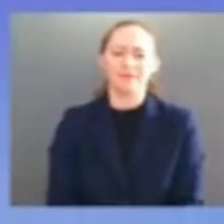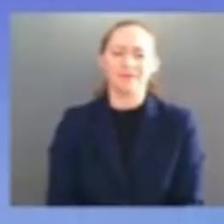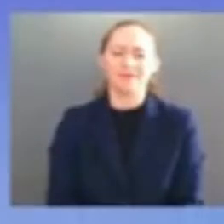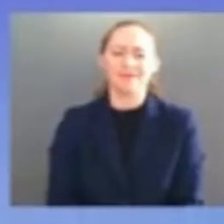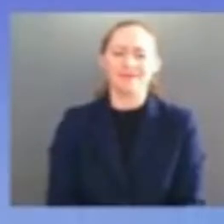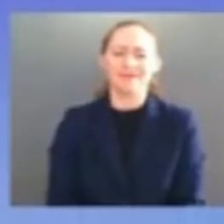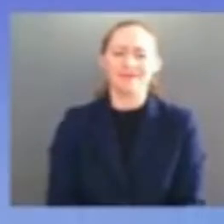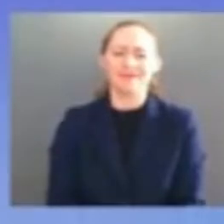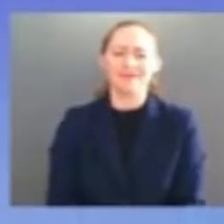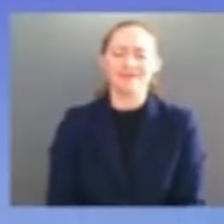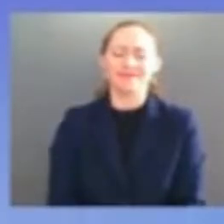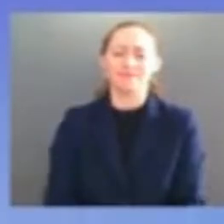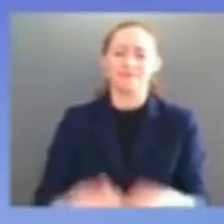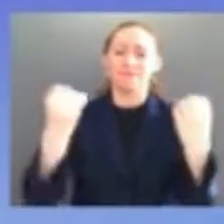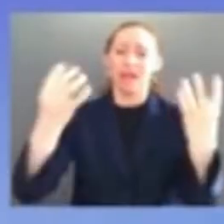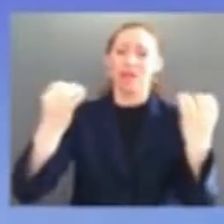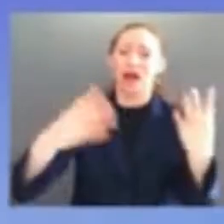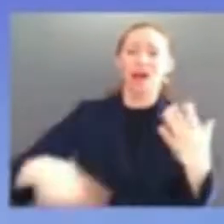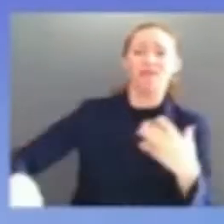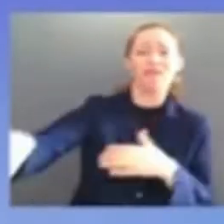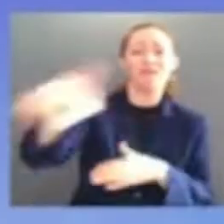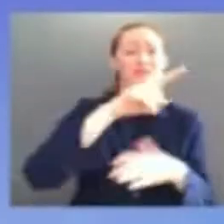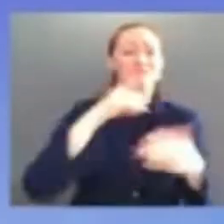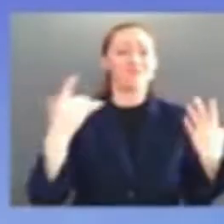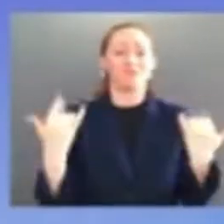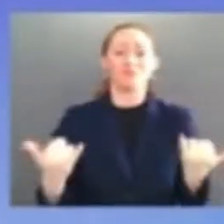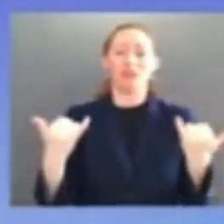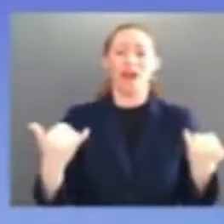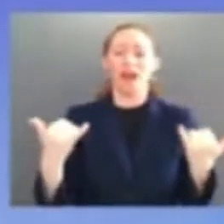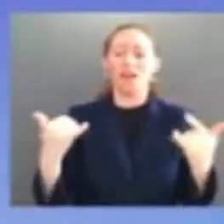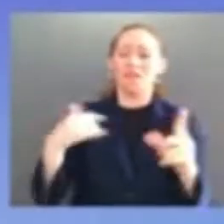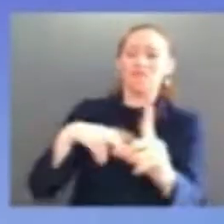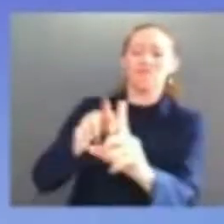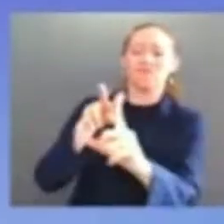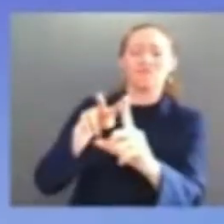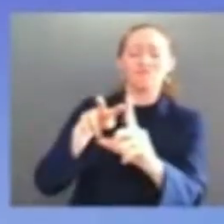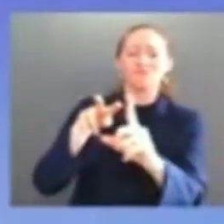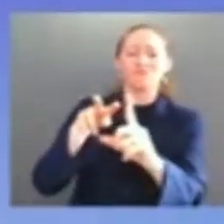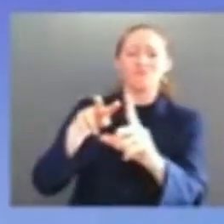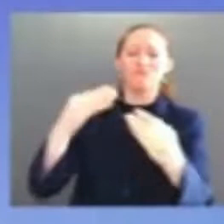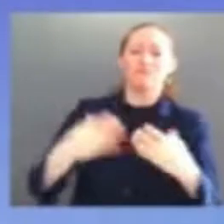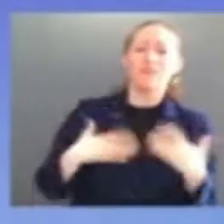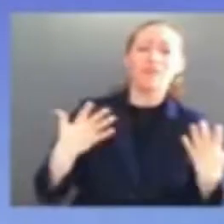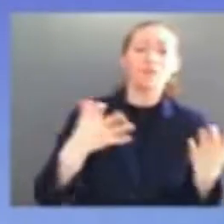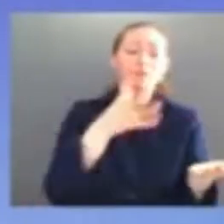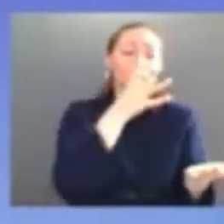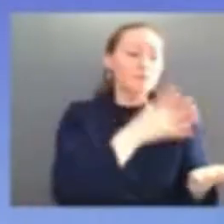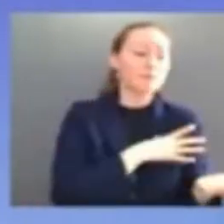who have had to run the gauntlet in their own lives so many of my cabinet members are women